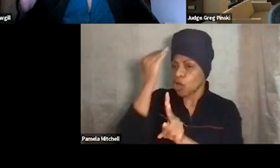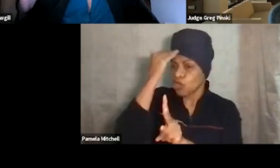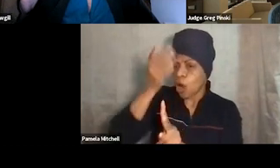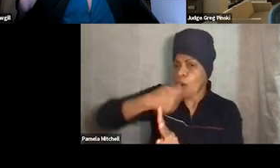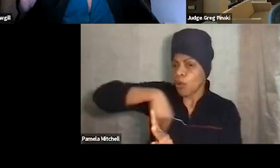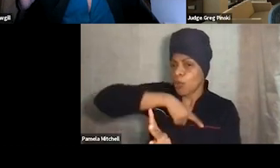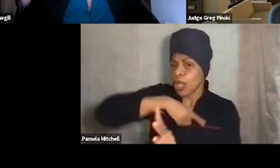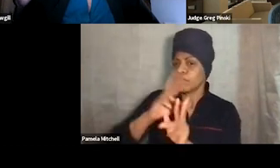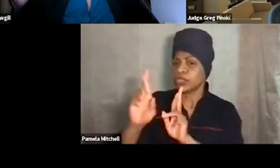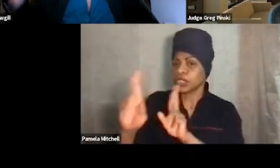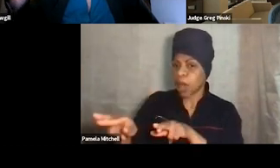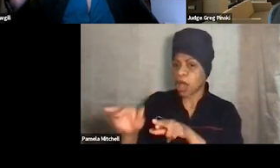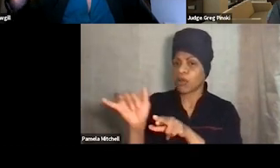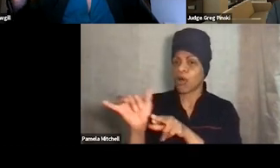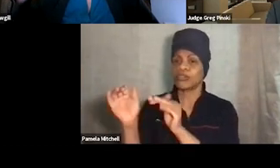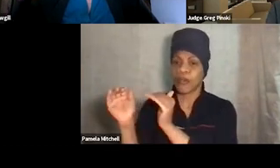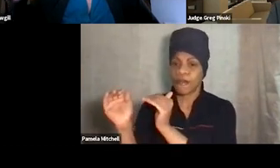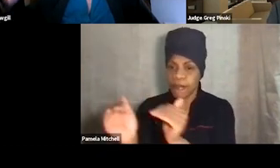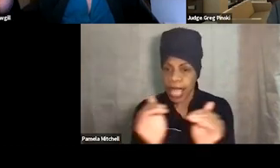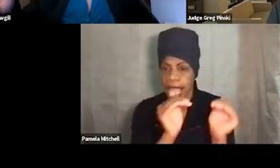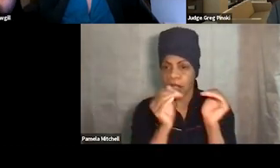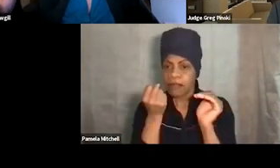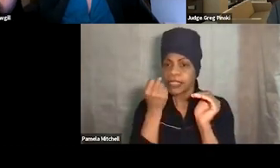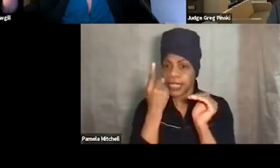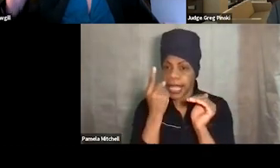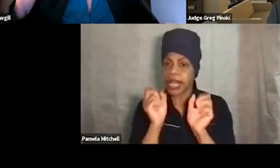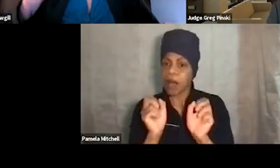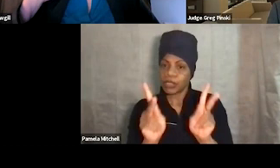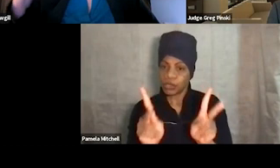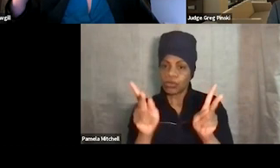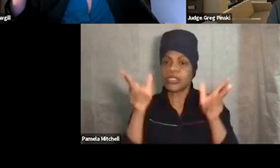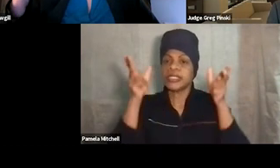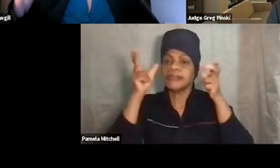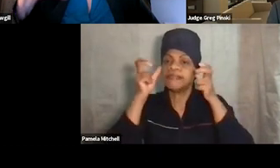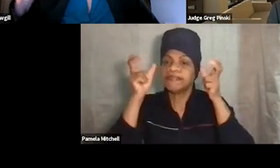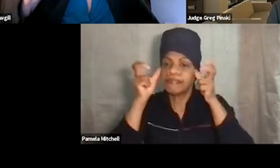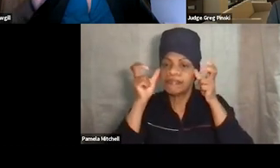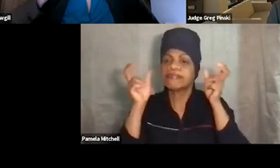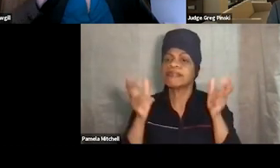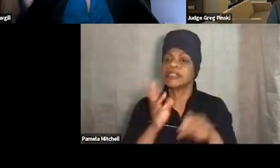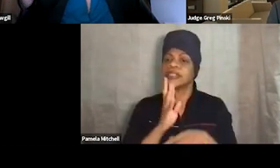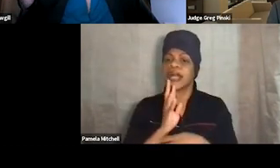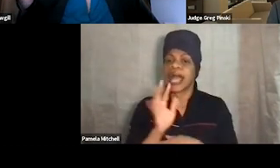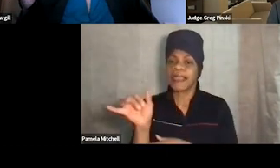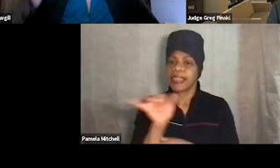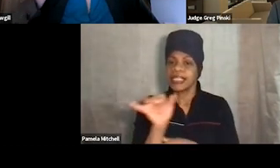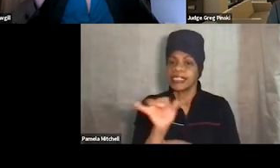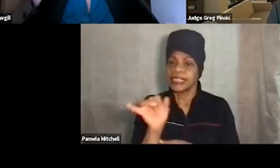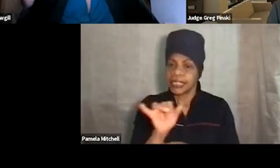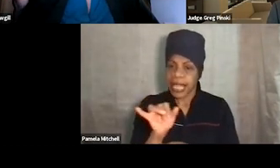Fair, a perception of fairness, that opportunity to be heard, that same magnitude, that is one of the biggest responses